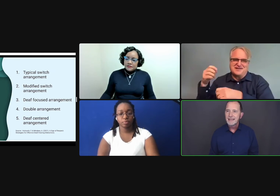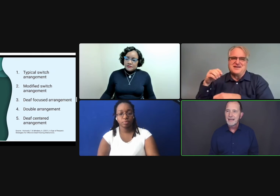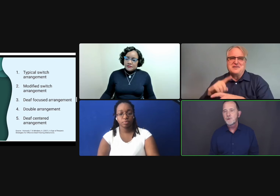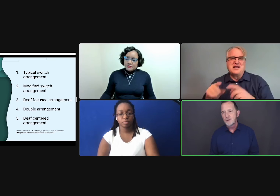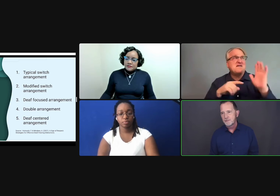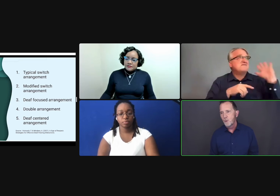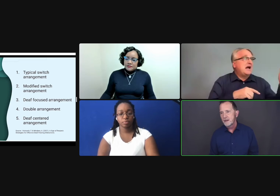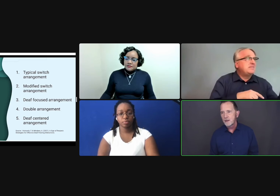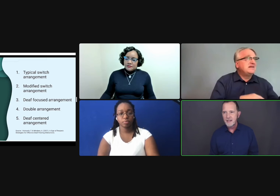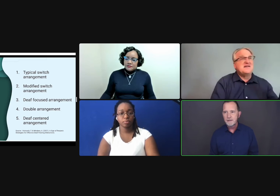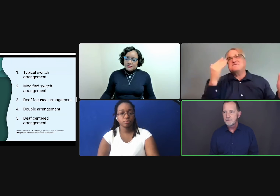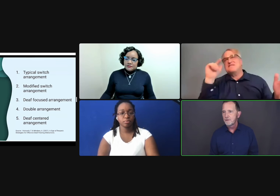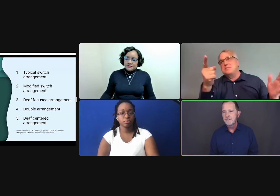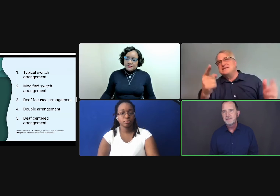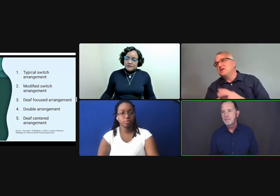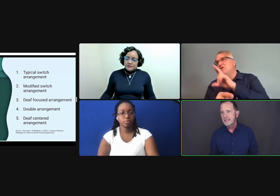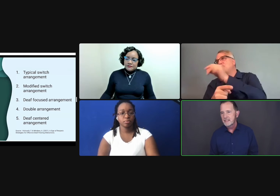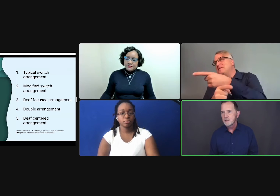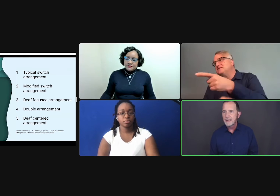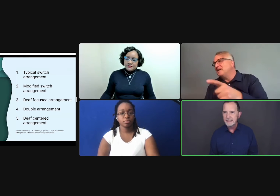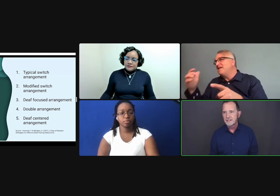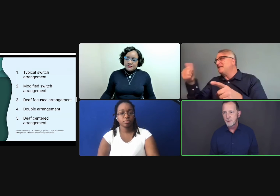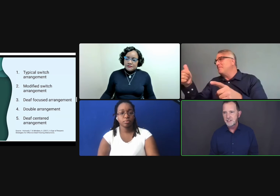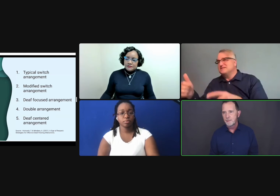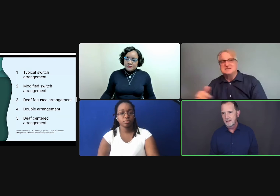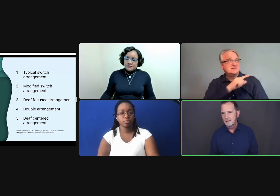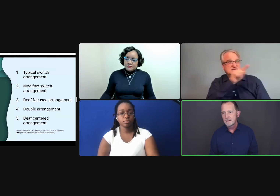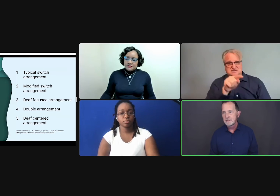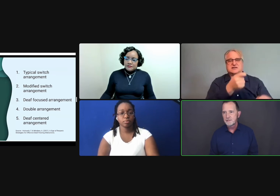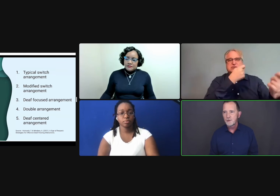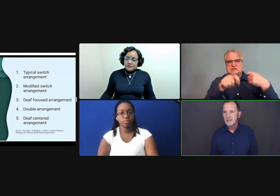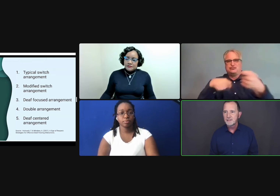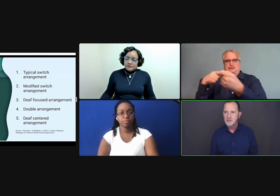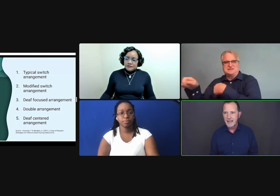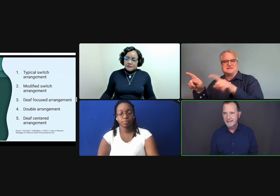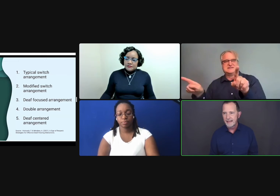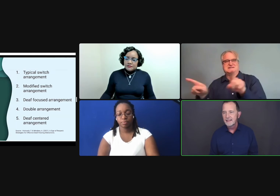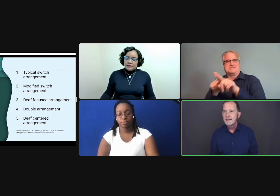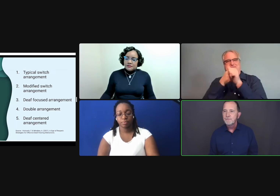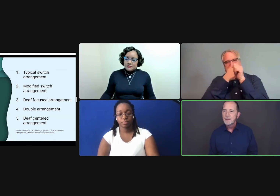Now, of course, if one goes on for 50 minutes, you might need to switch in the middle. Totally understand that.